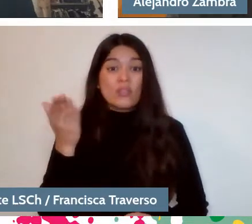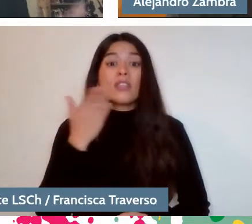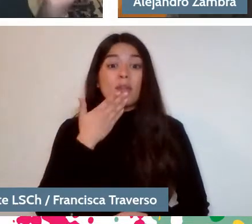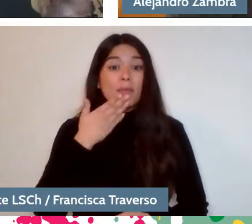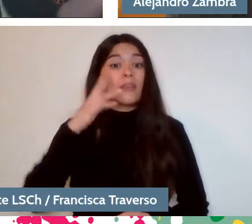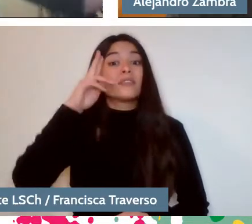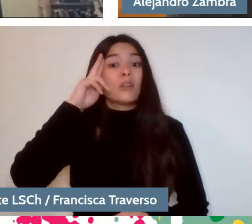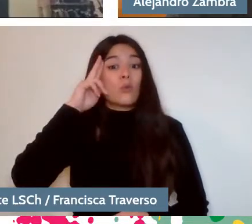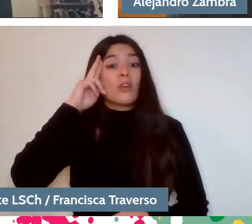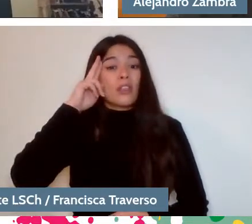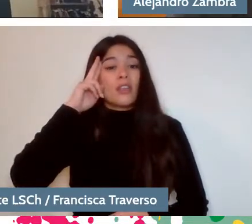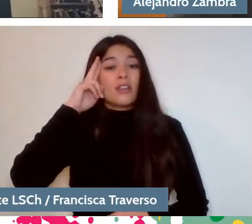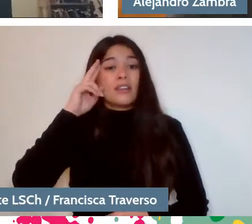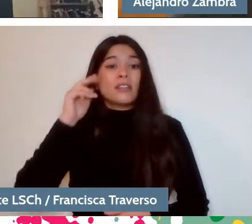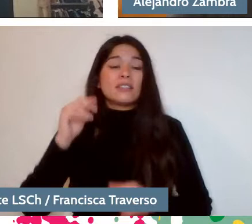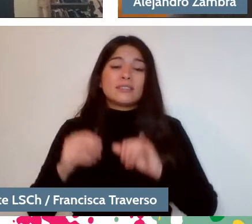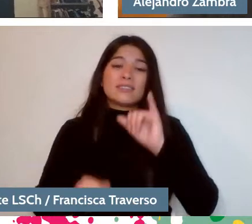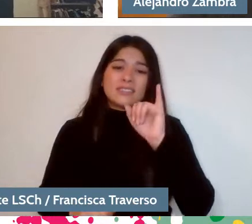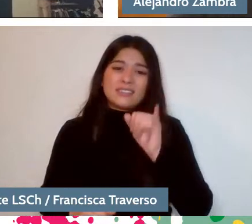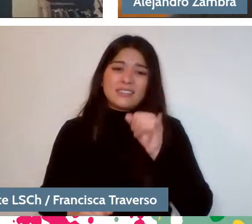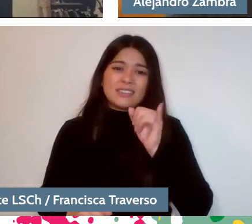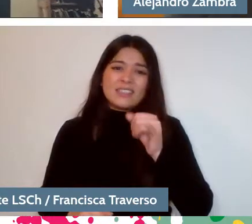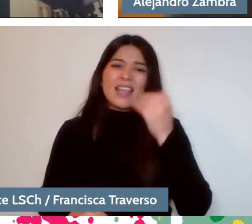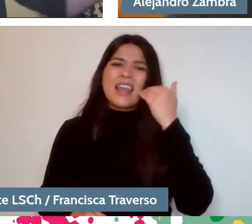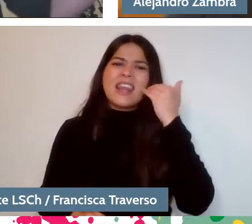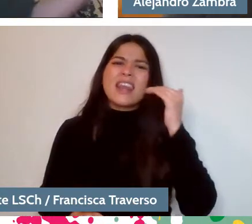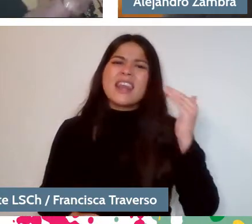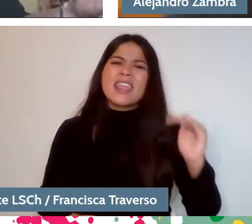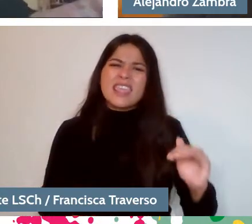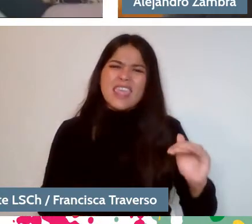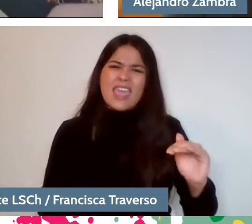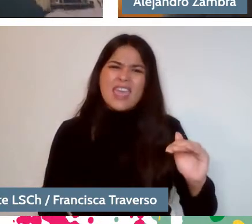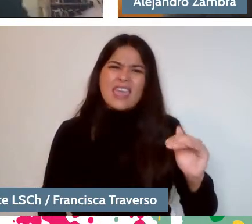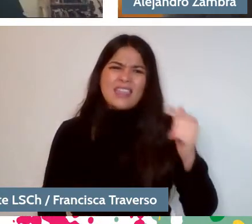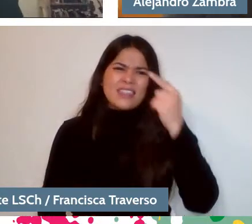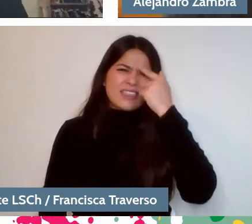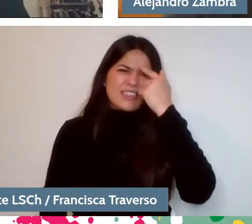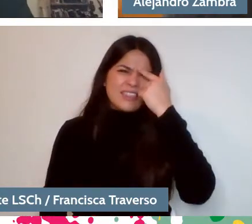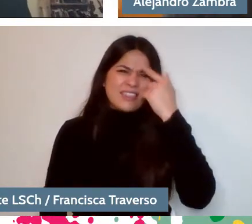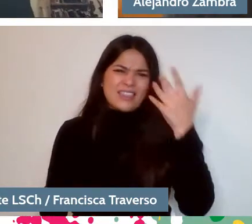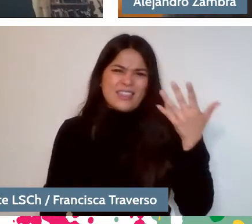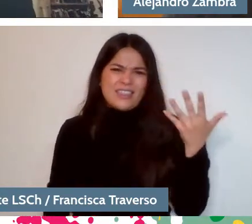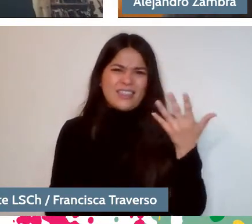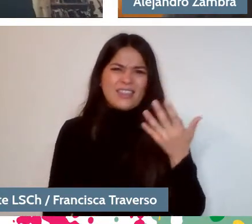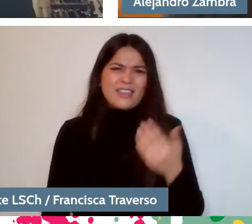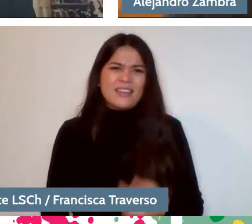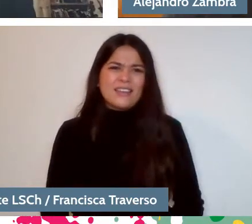Of course, because the ridiculous little girl who does this nonsense. So they were not going to forget it.